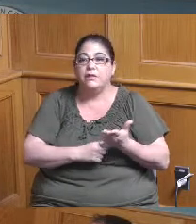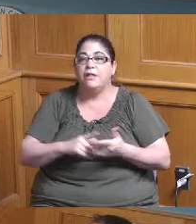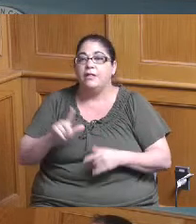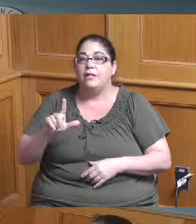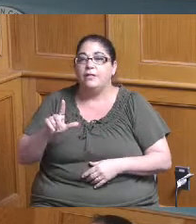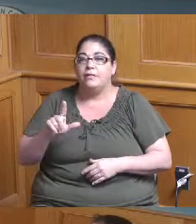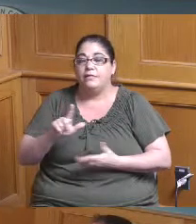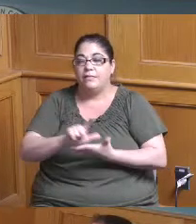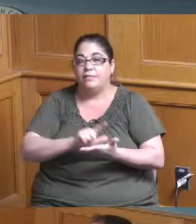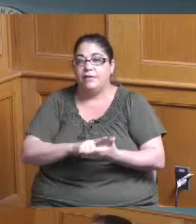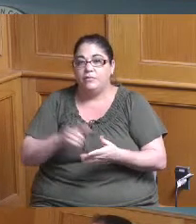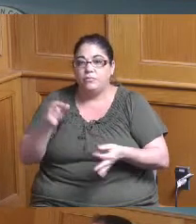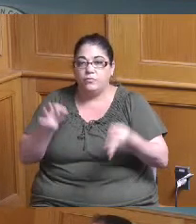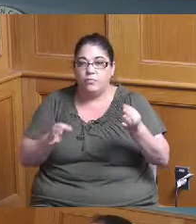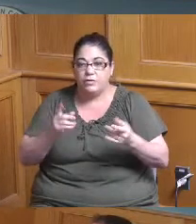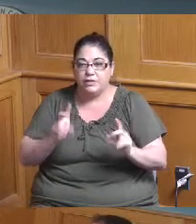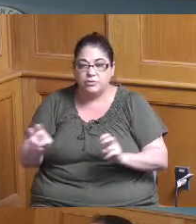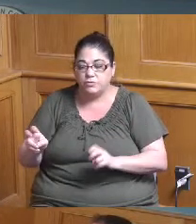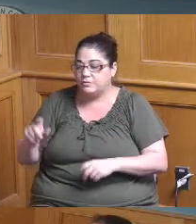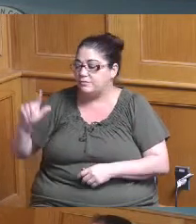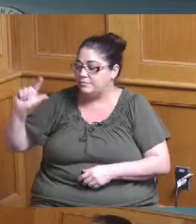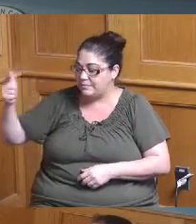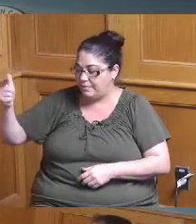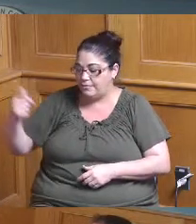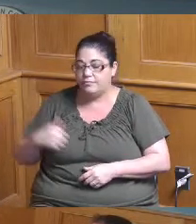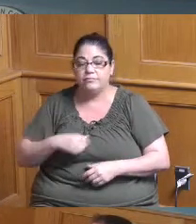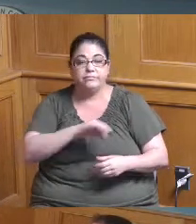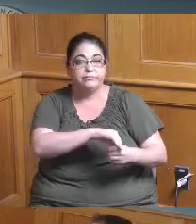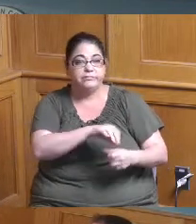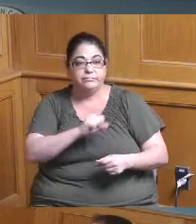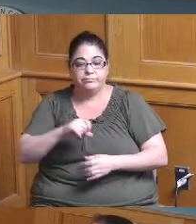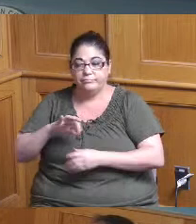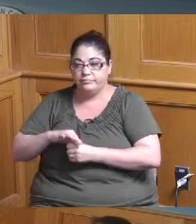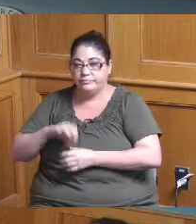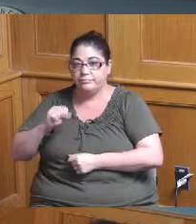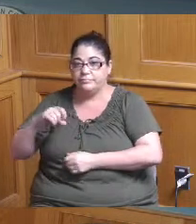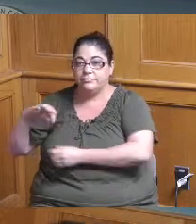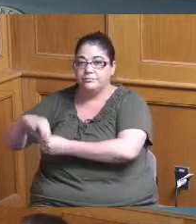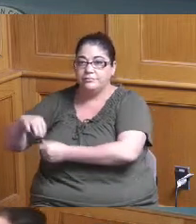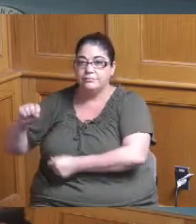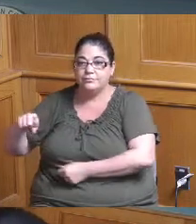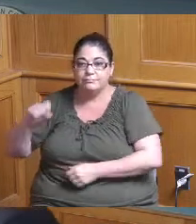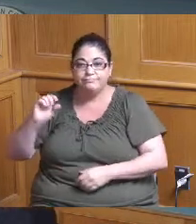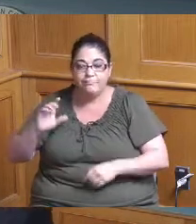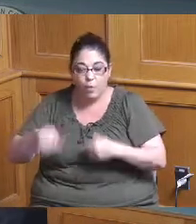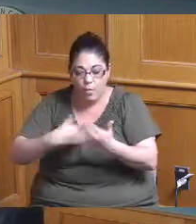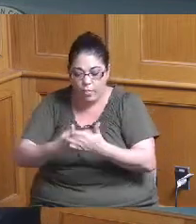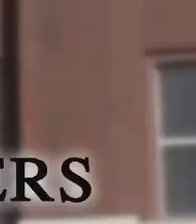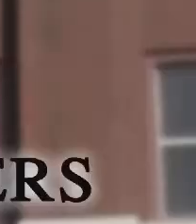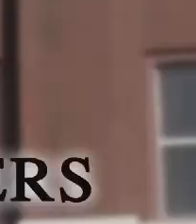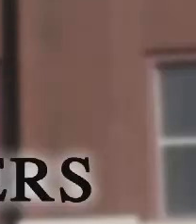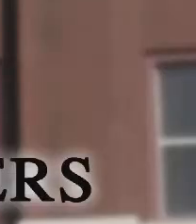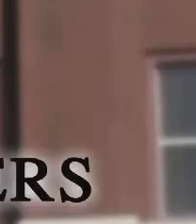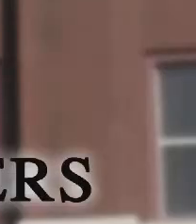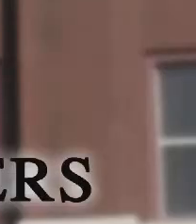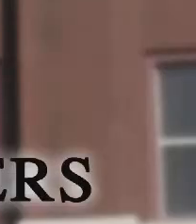second Commissioner Summerow Dumas yes Commissioner Reece yes Commissioner Driehaus yes